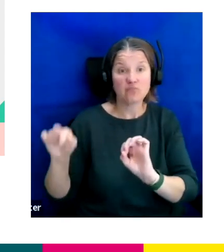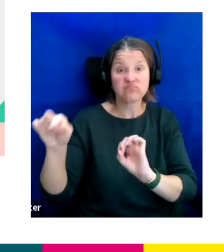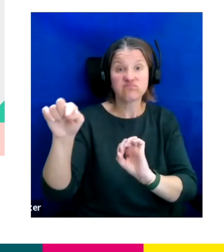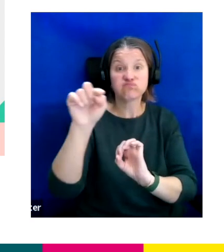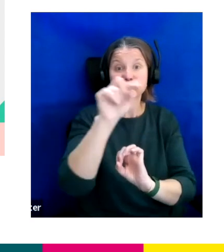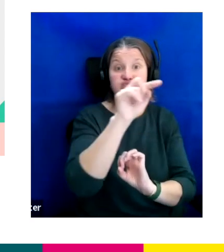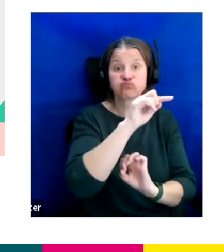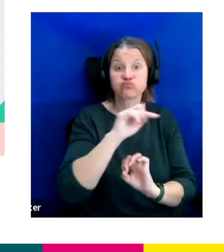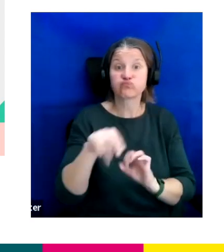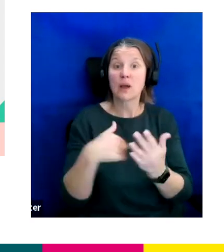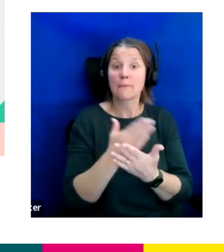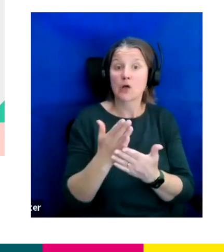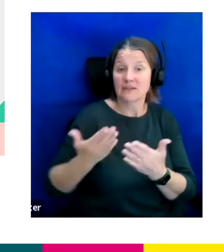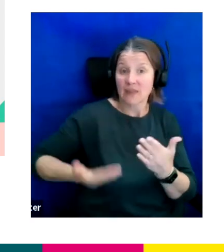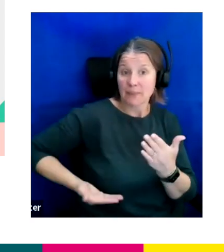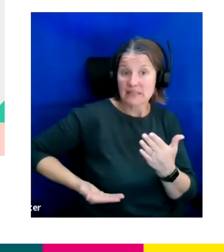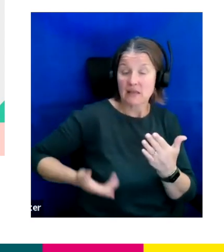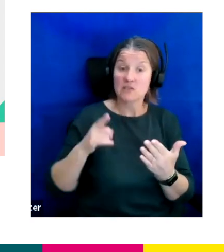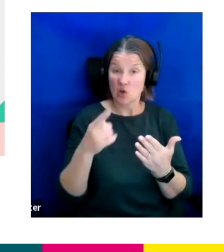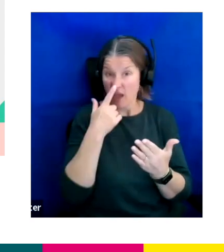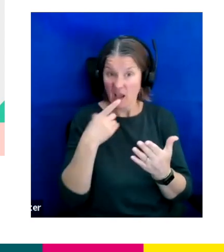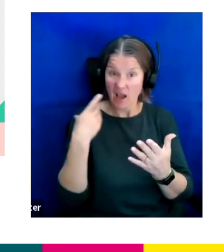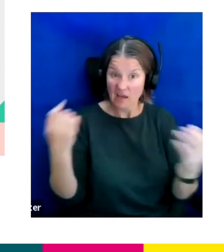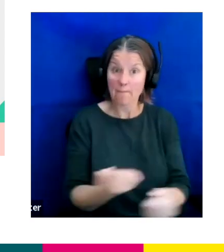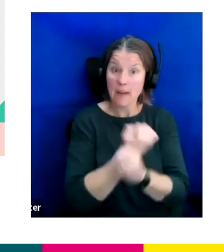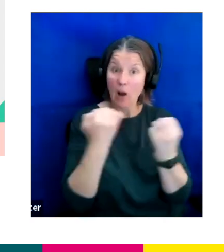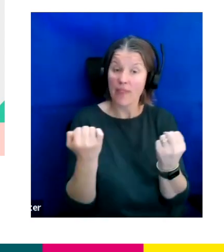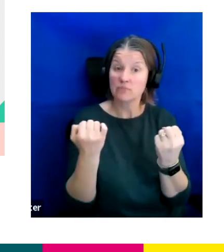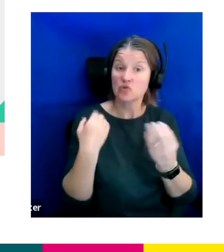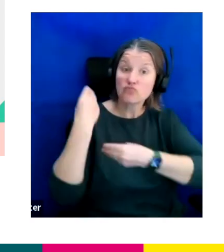them to talk about their access needs, share those with their line manager and their team